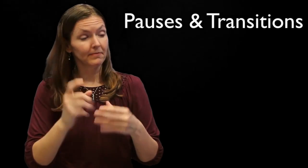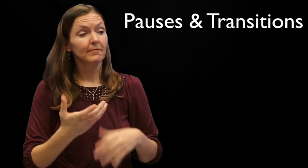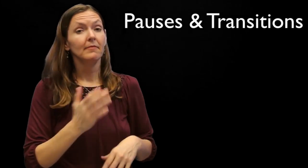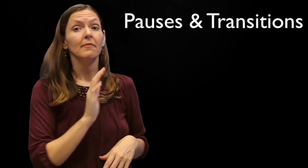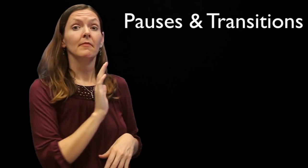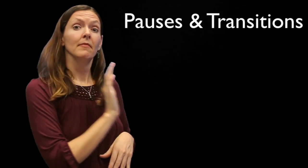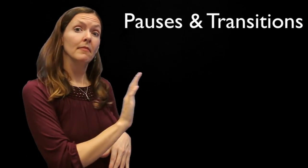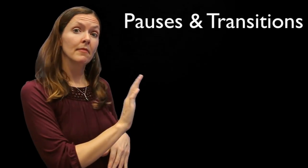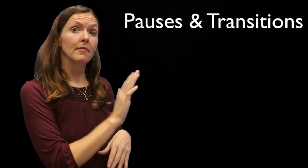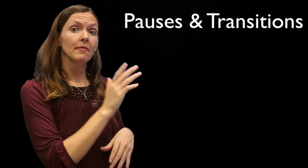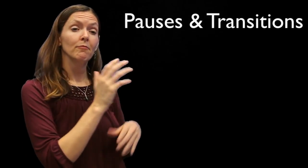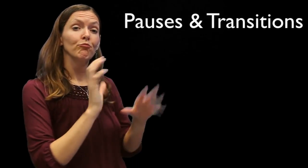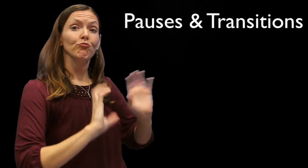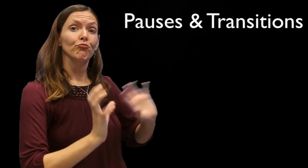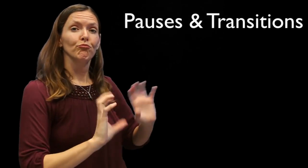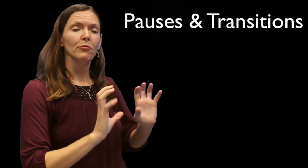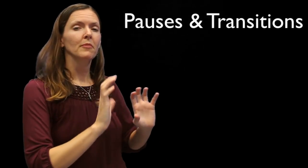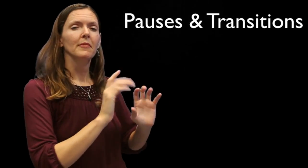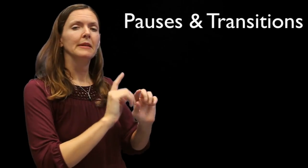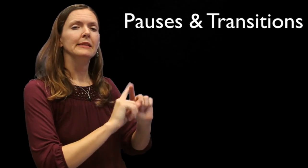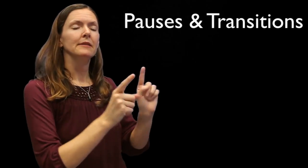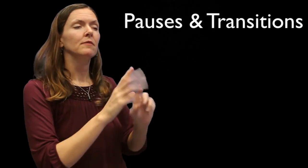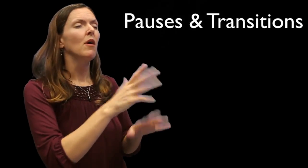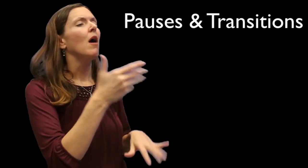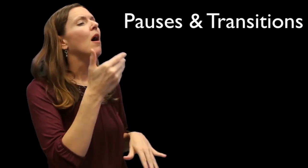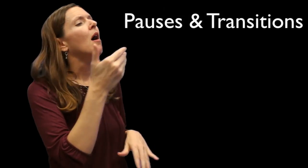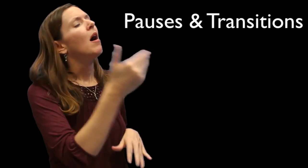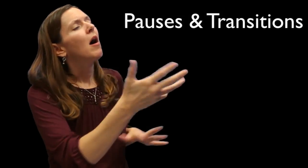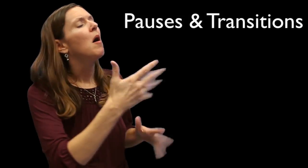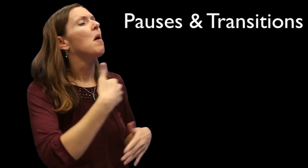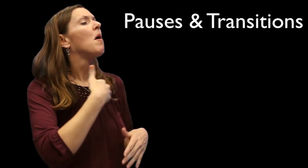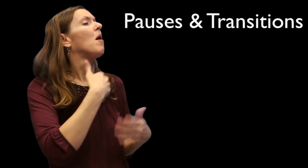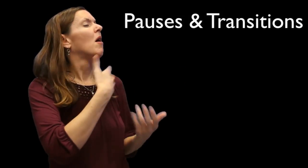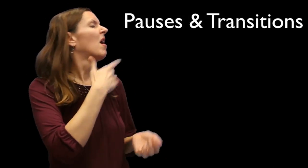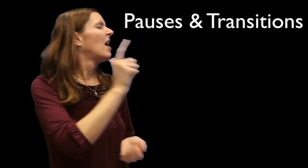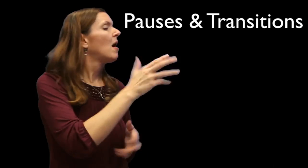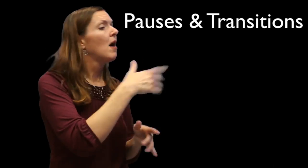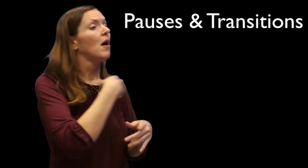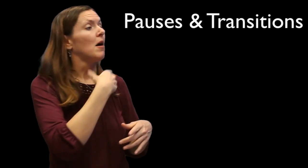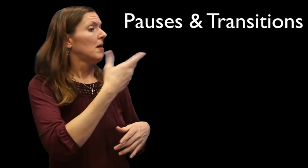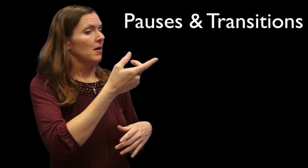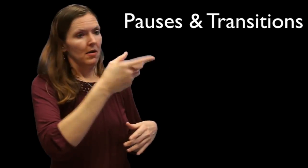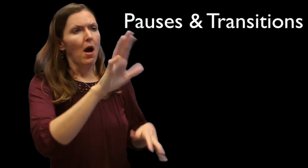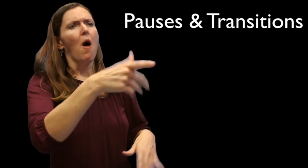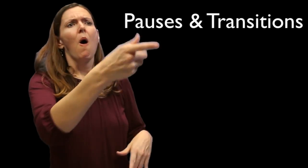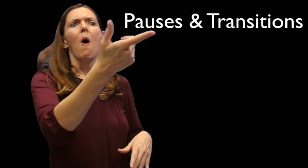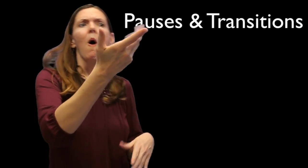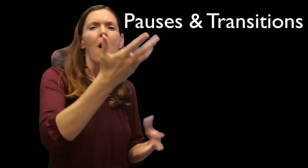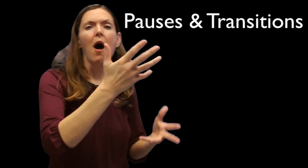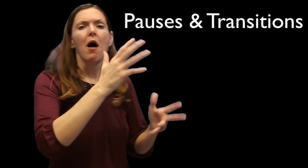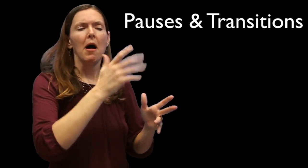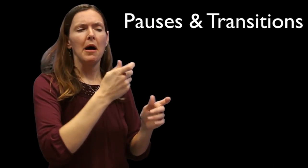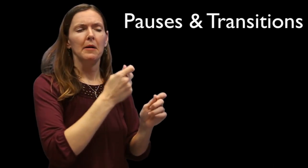a transition.] In conversations, their transitions include EVENTUALLY, LATER, OH, etc. Those are a little